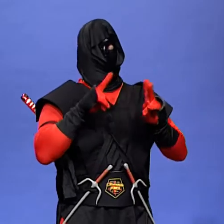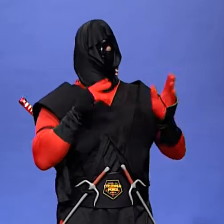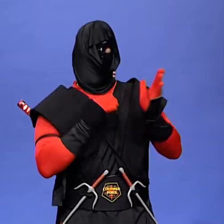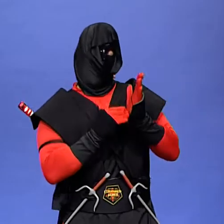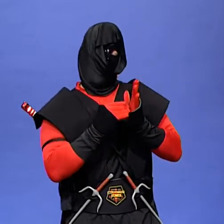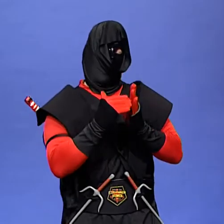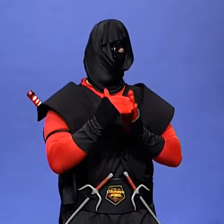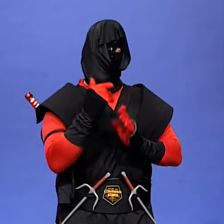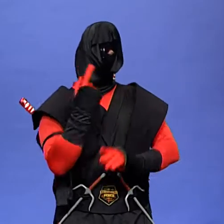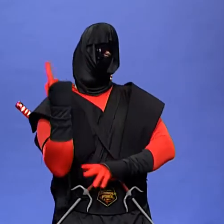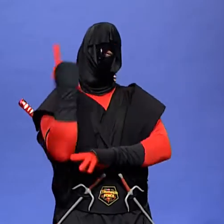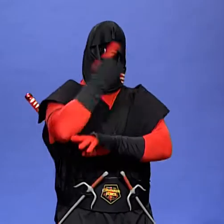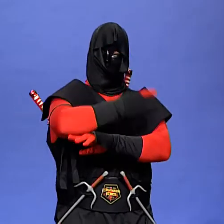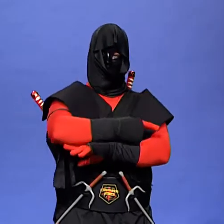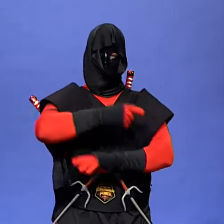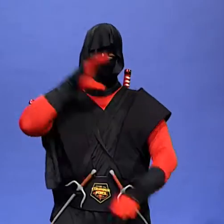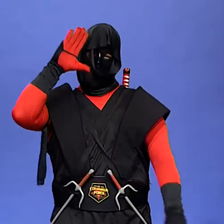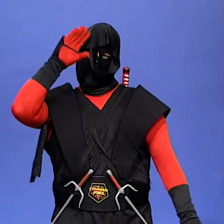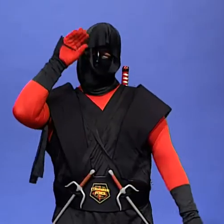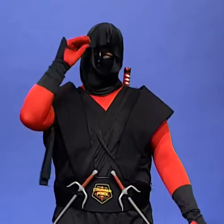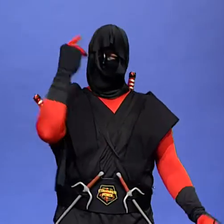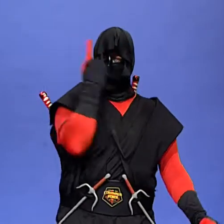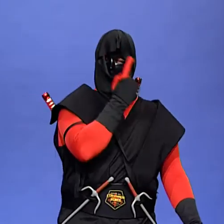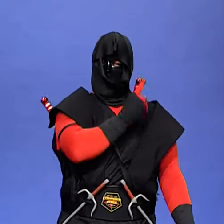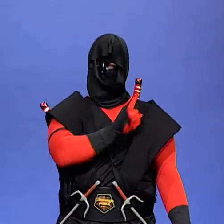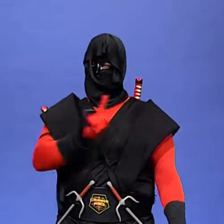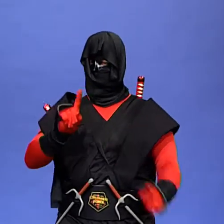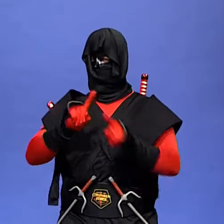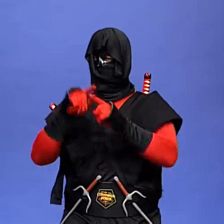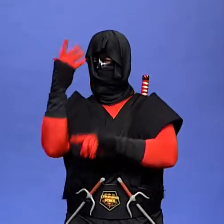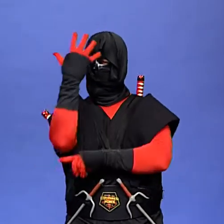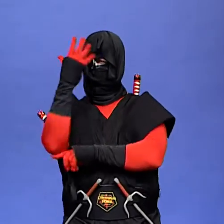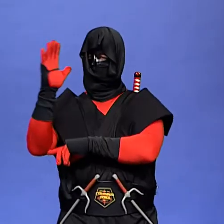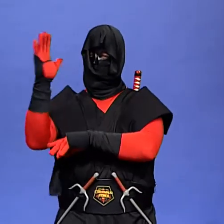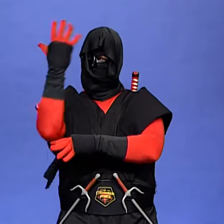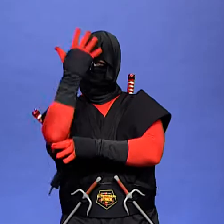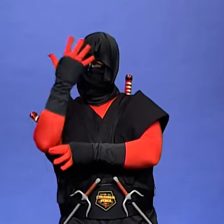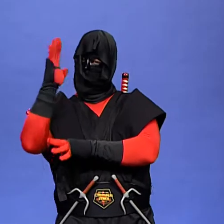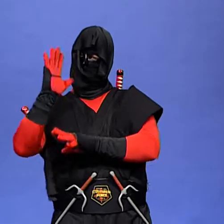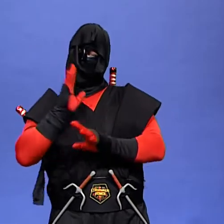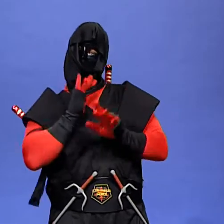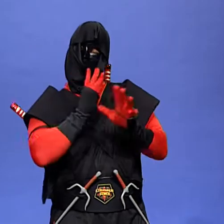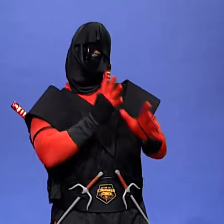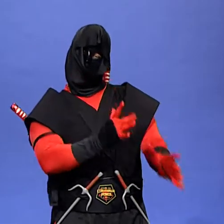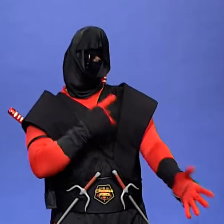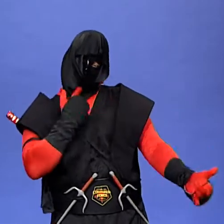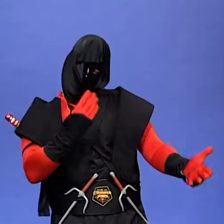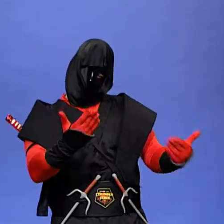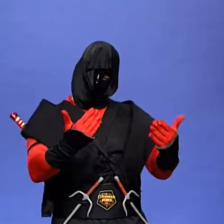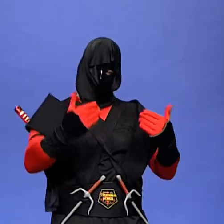then one day the boy came to the tree and the tree said "Come boy, come and climb